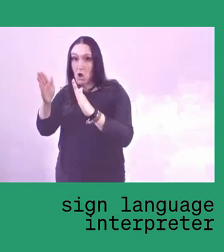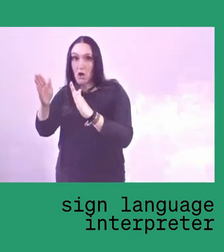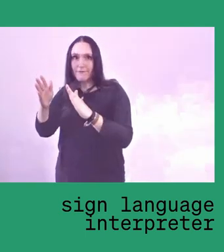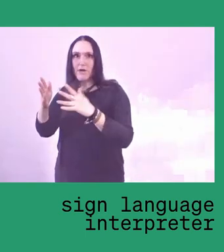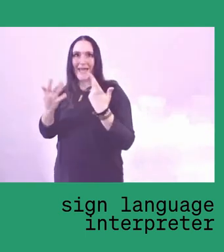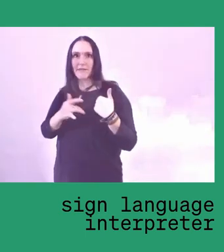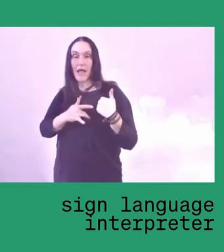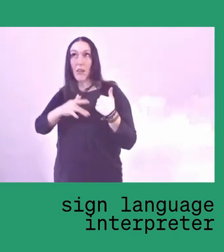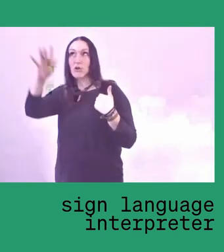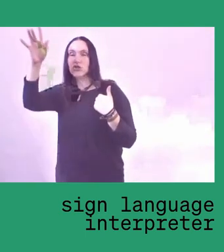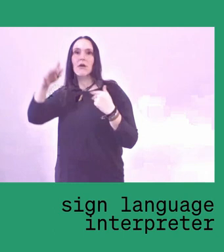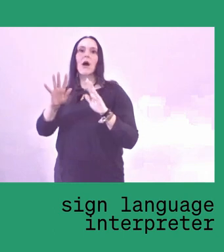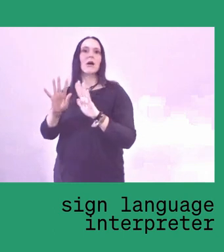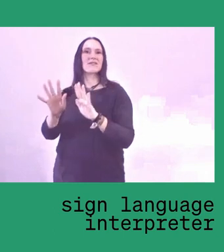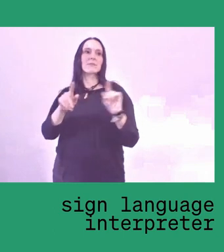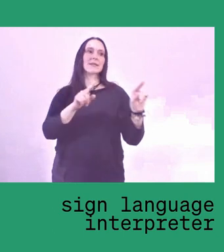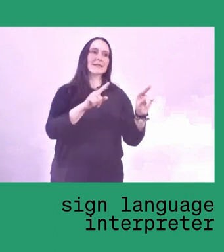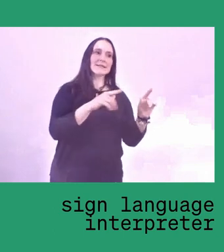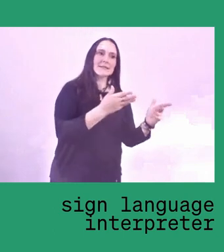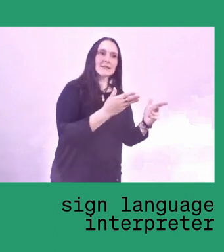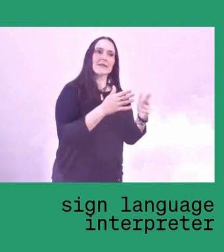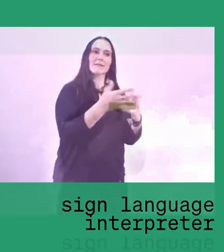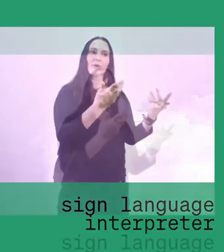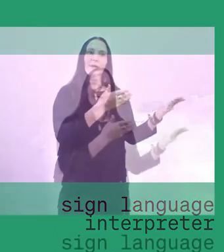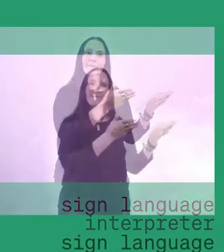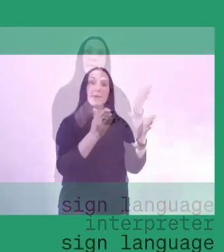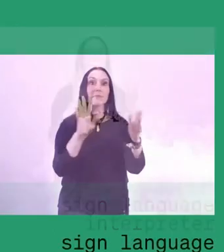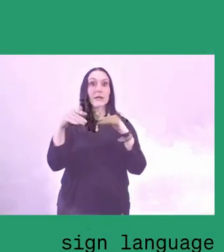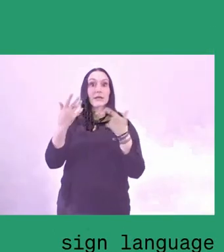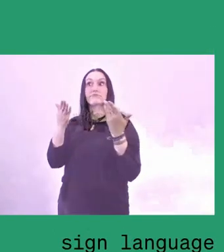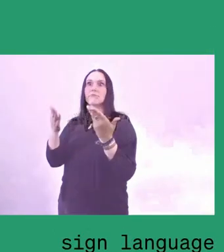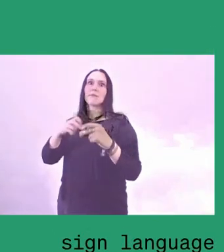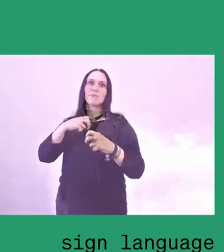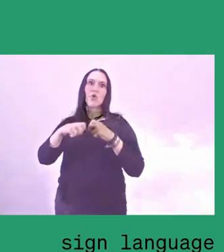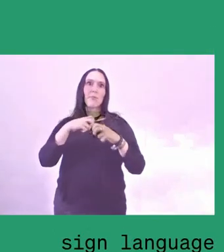Problems not only from the religious conservative groups,